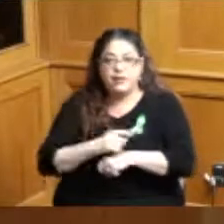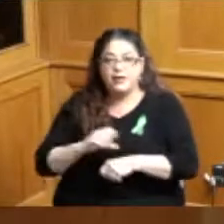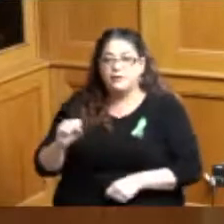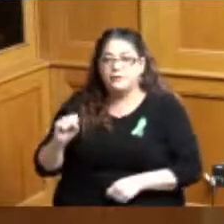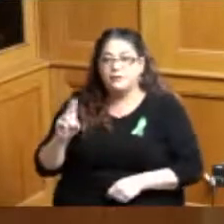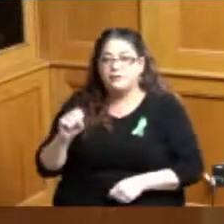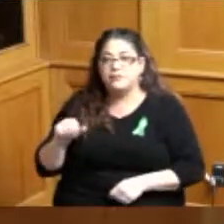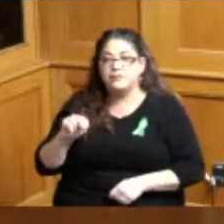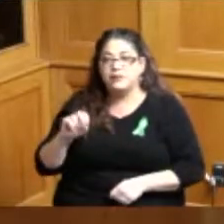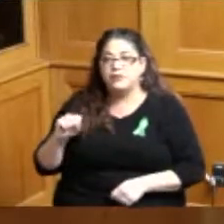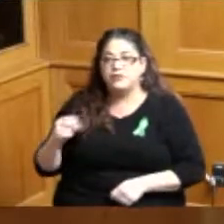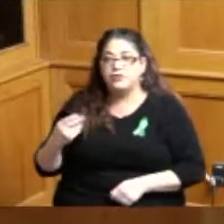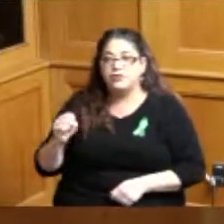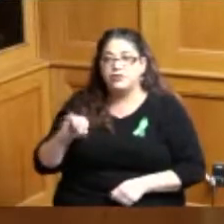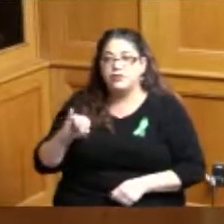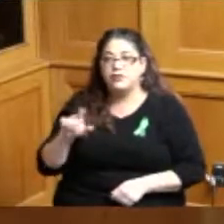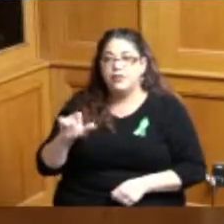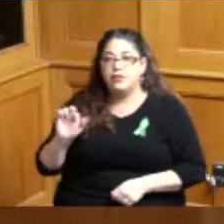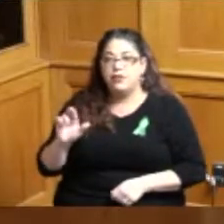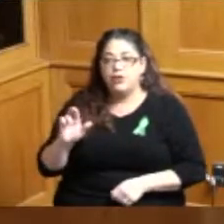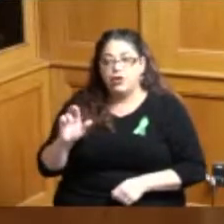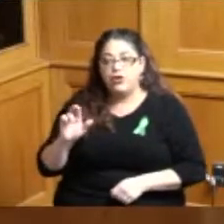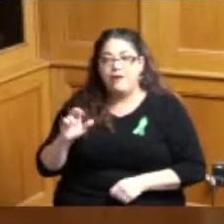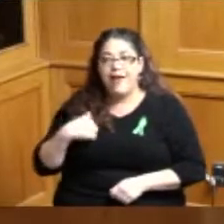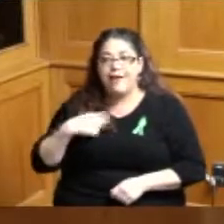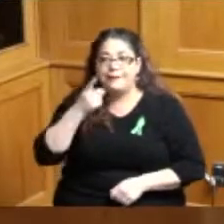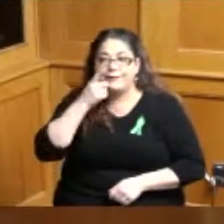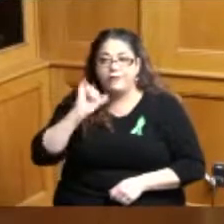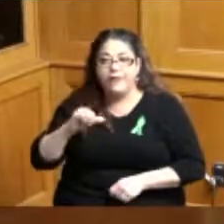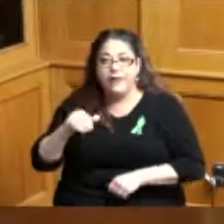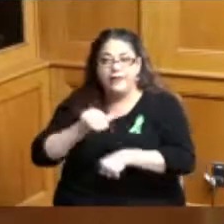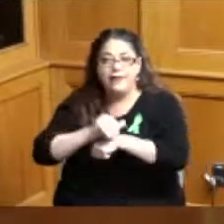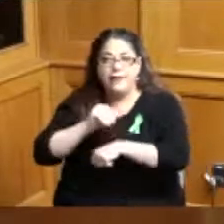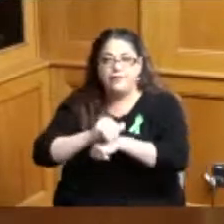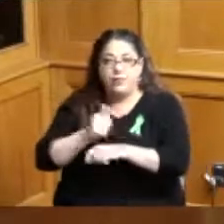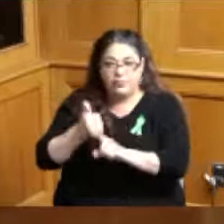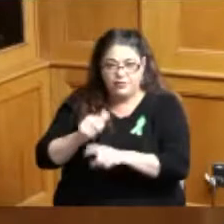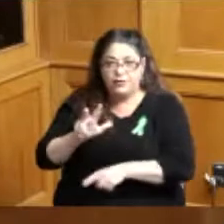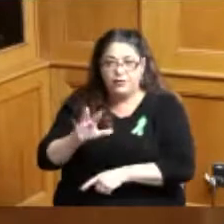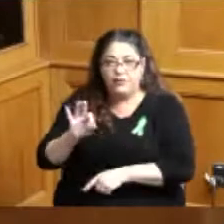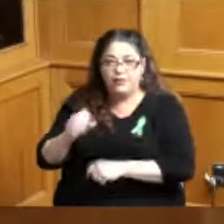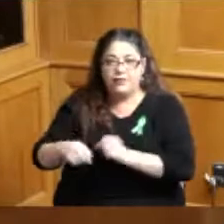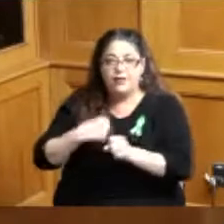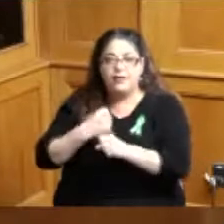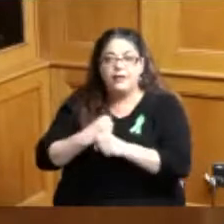had a dinner that evening I was unable to make it but she spent 39 years also with the best at